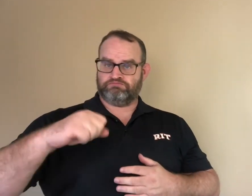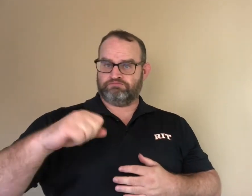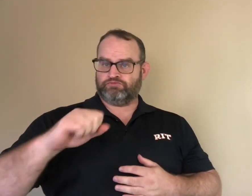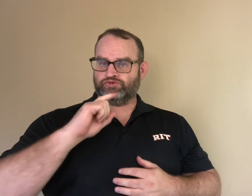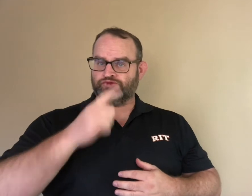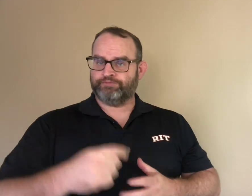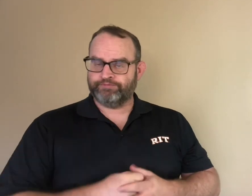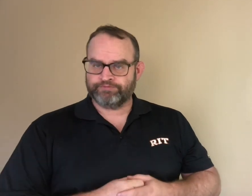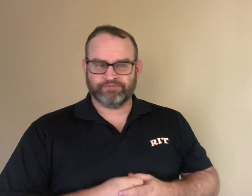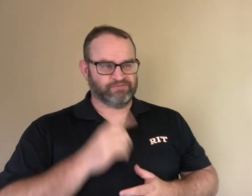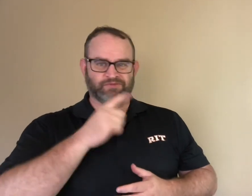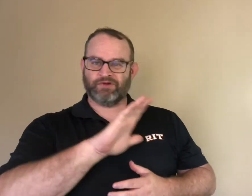The answer is YES.